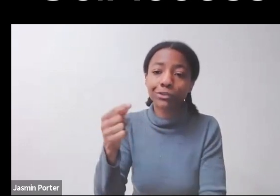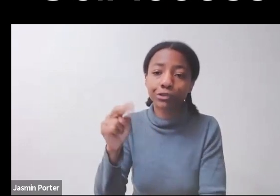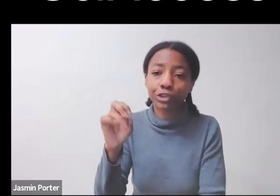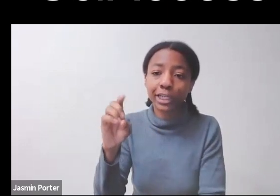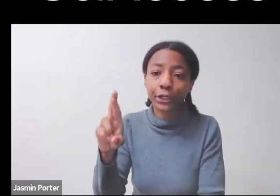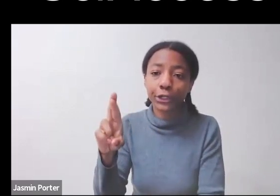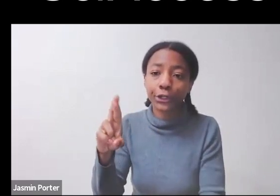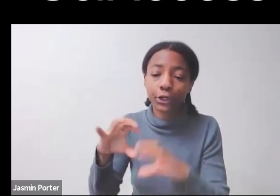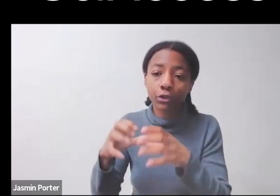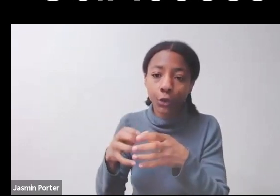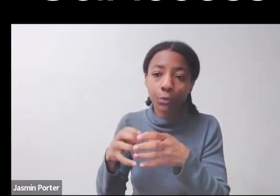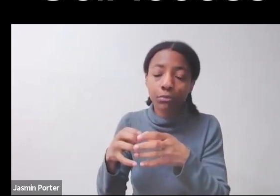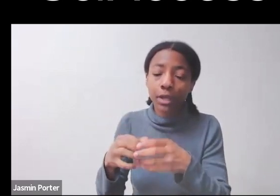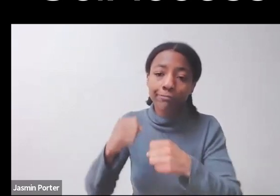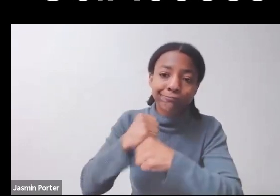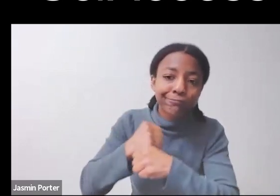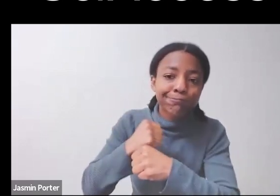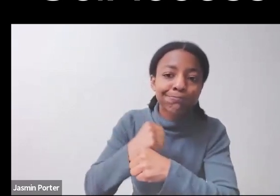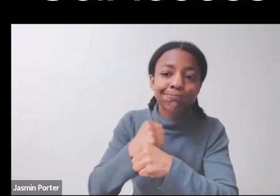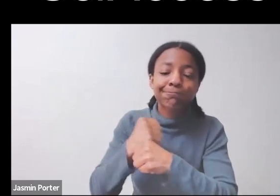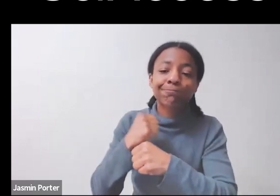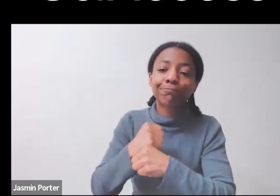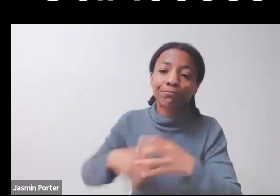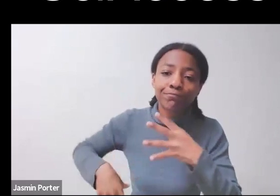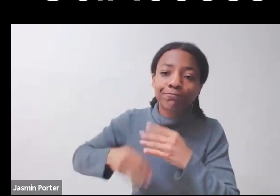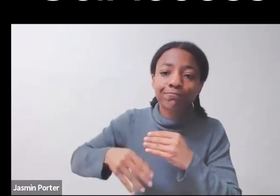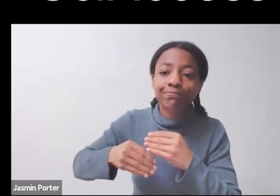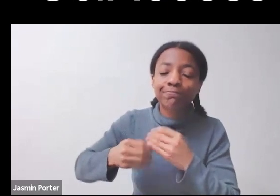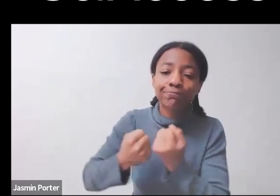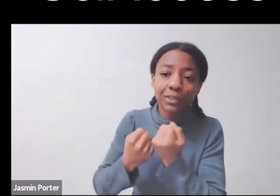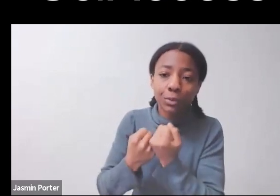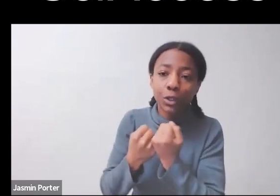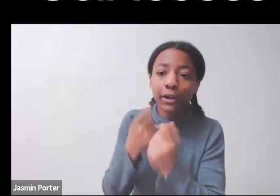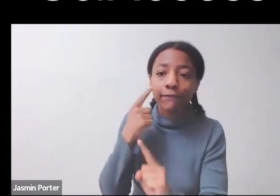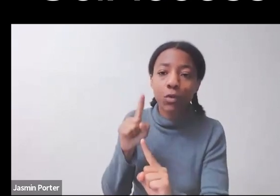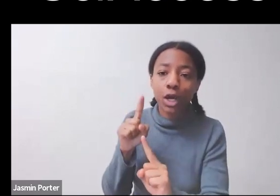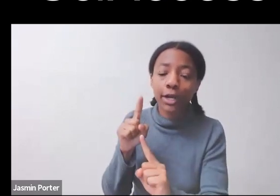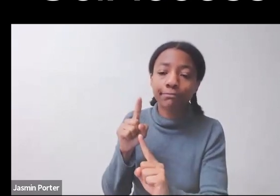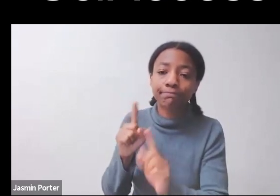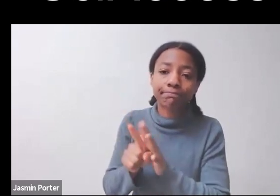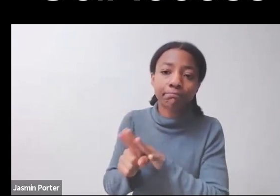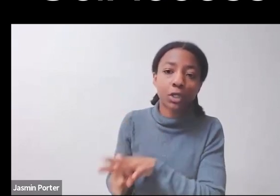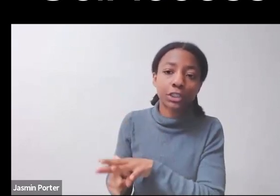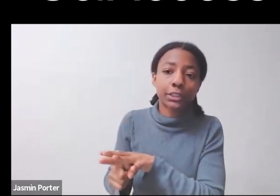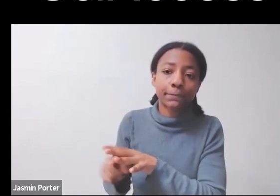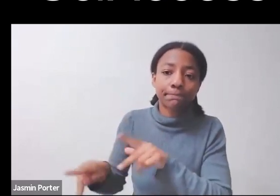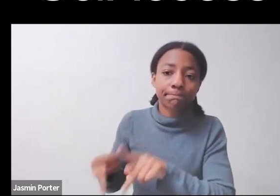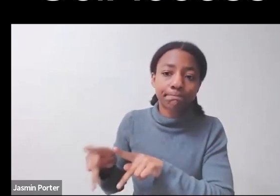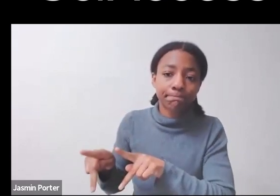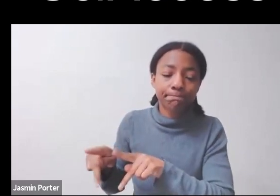and I want to just specifically call out. In every group of people that we put on these charts,